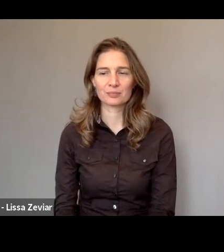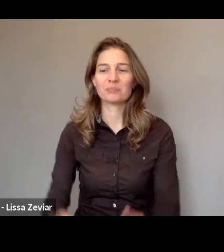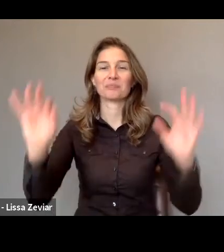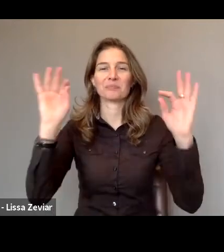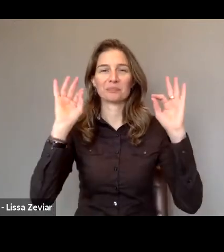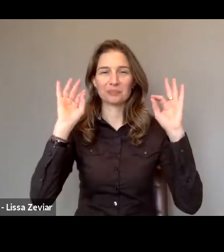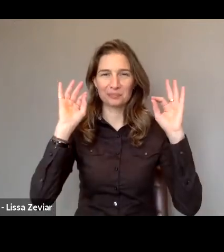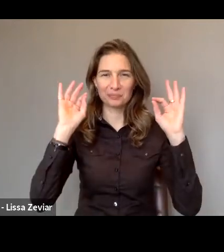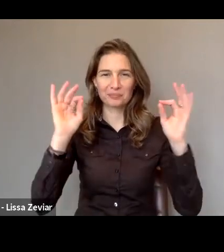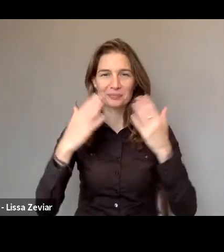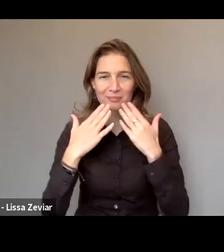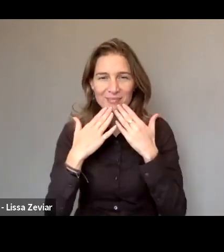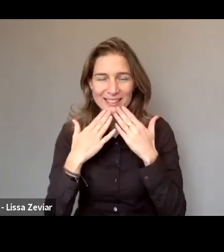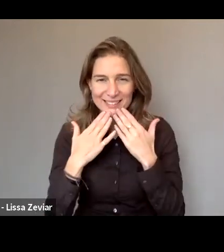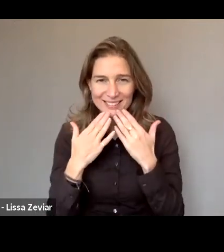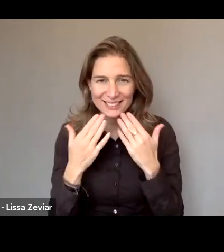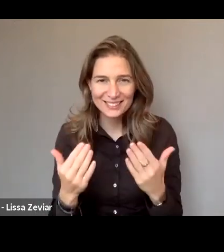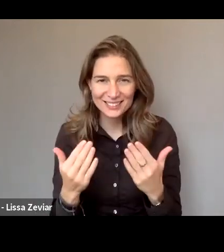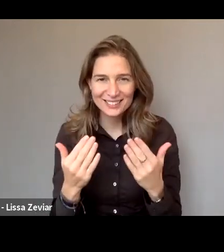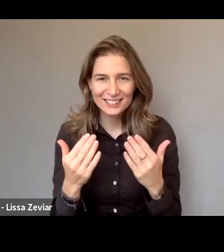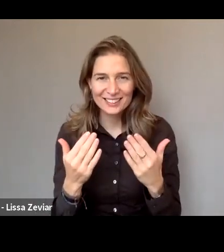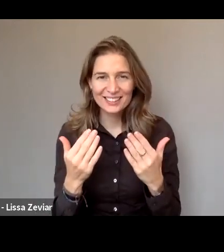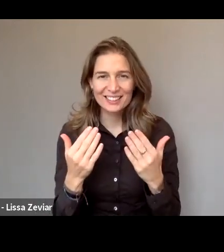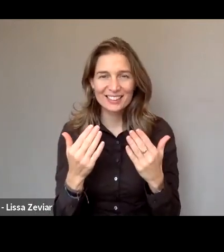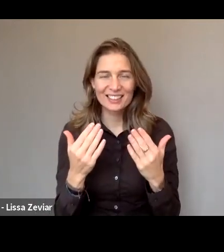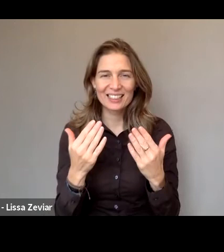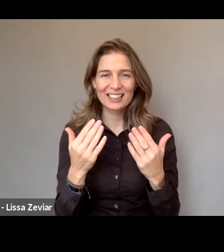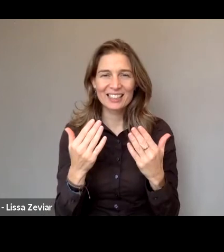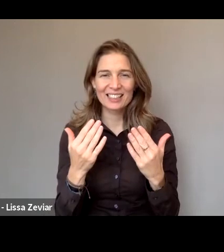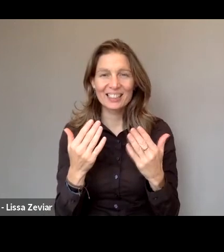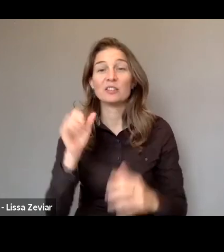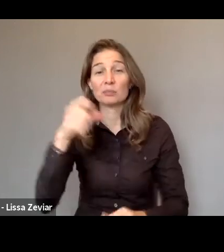So, yes, thank you very much, The European Women's Organization is